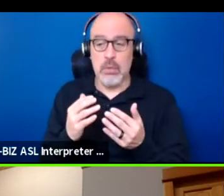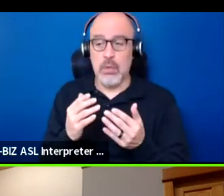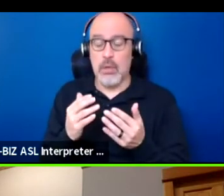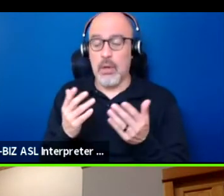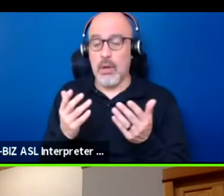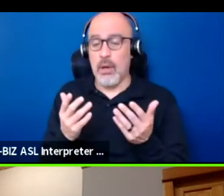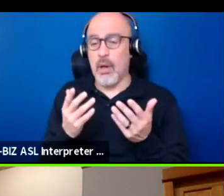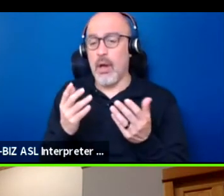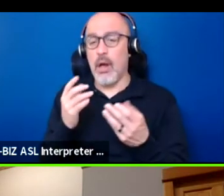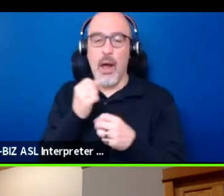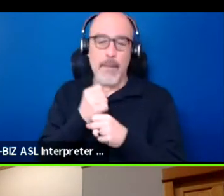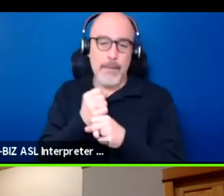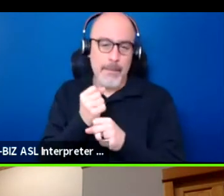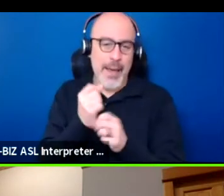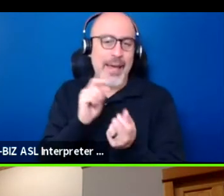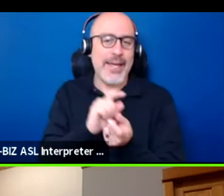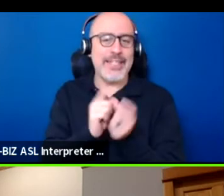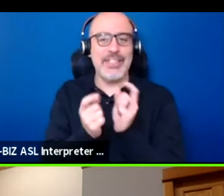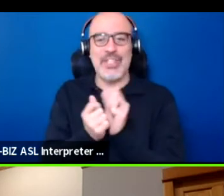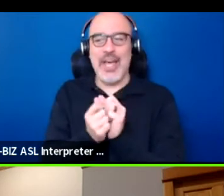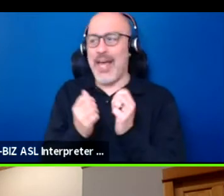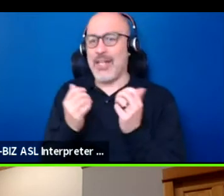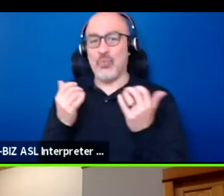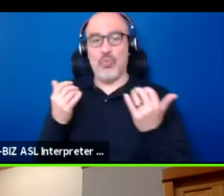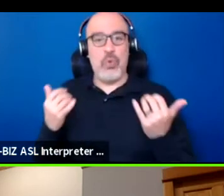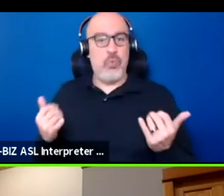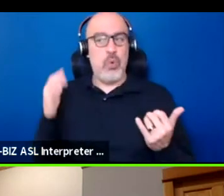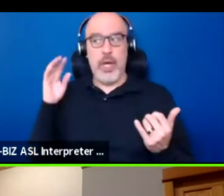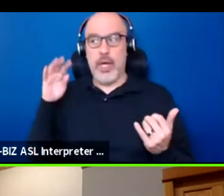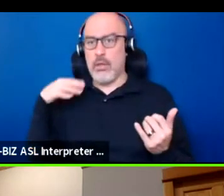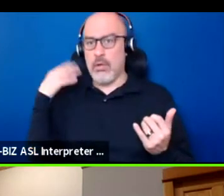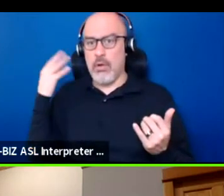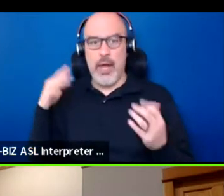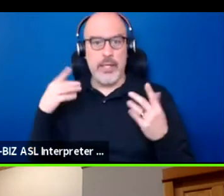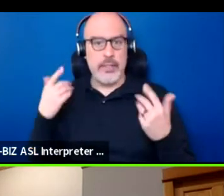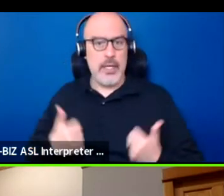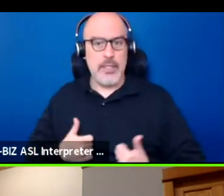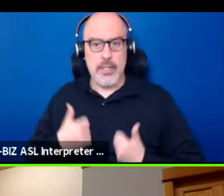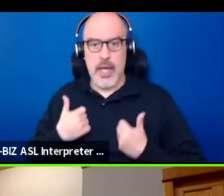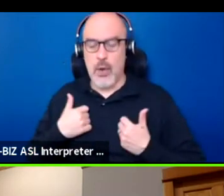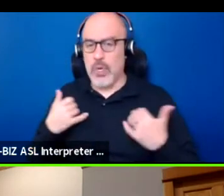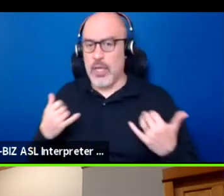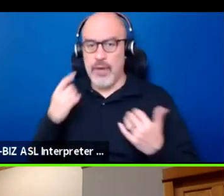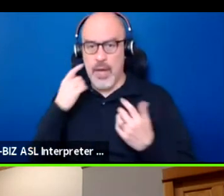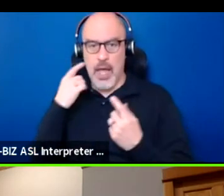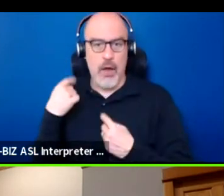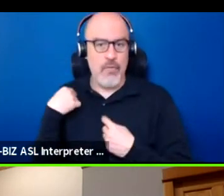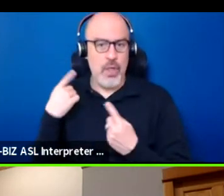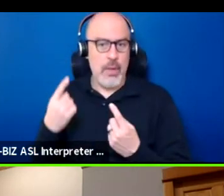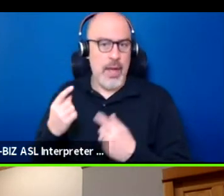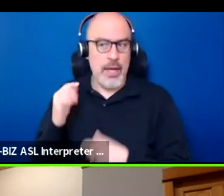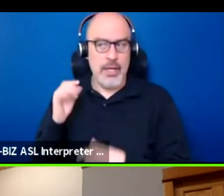making change against this craziness that we've been with living in months. So for the last five or 600 years, you know.